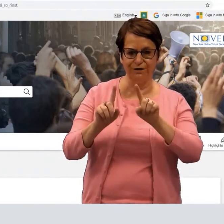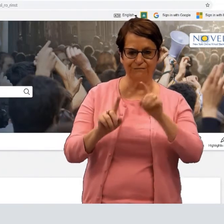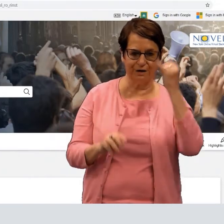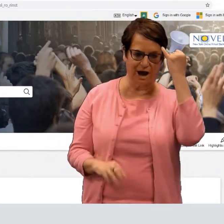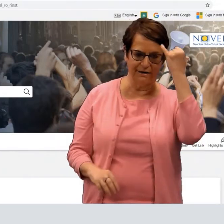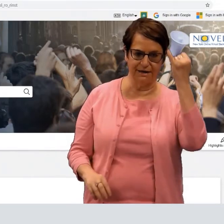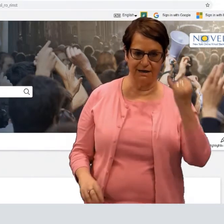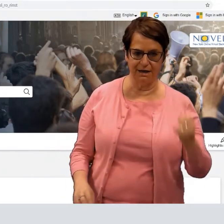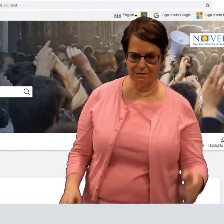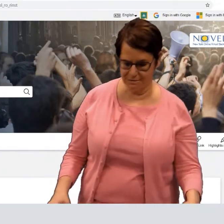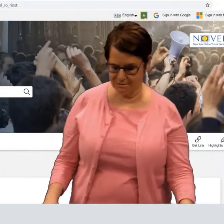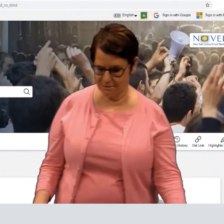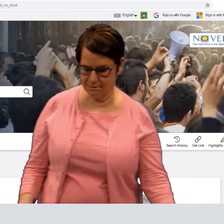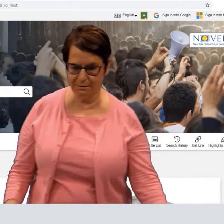So let us look for different ideas.